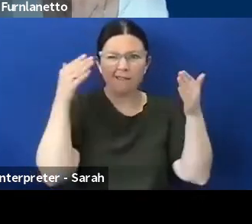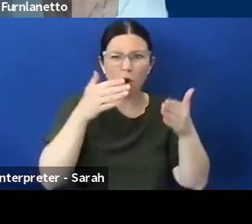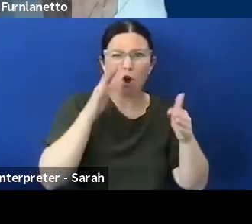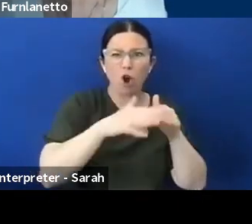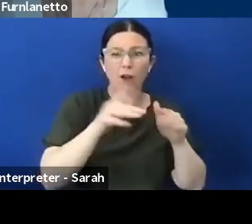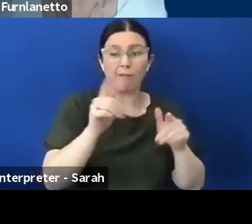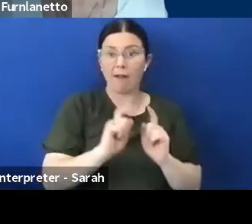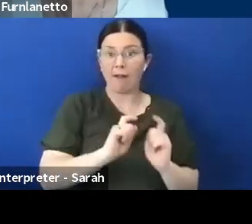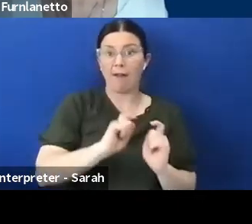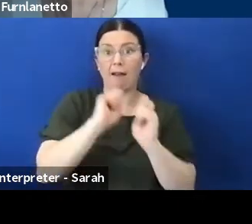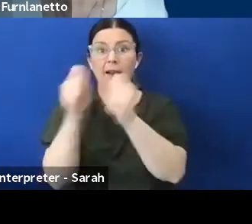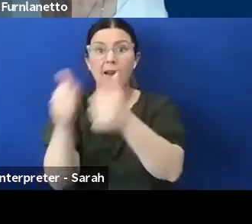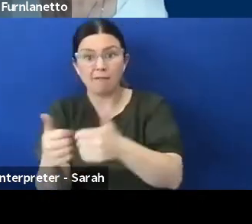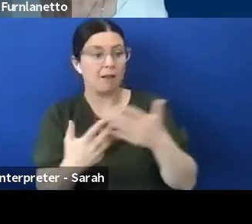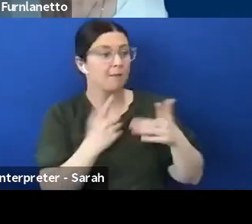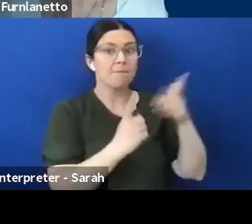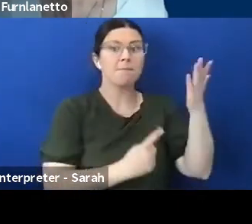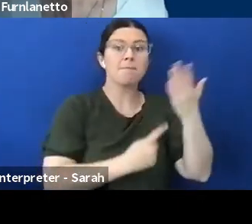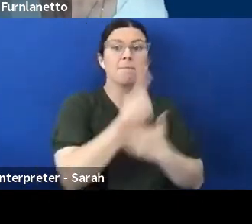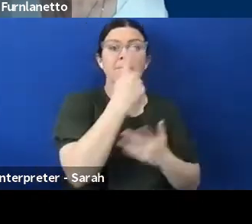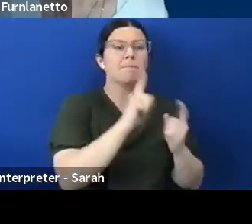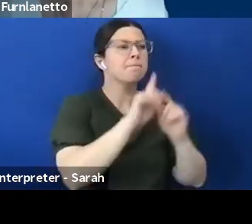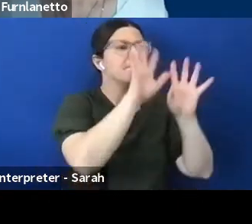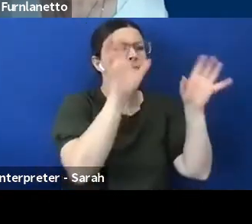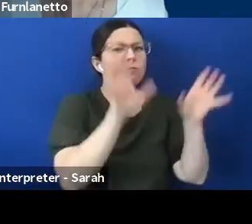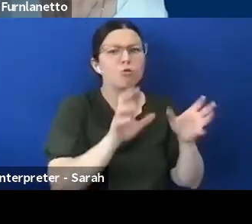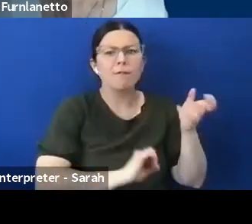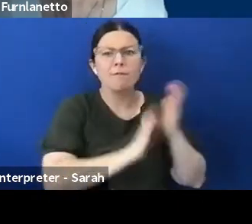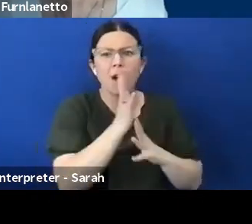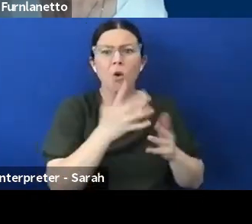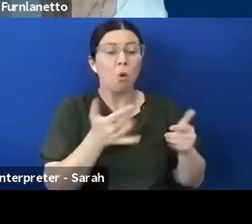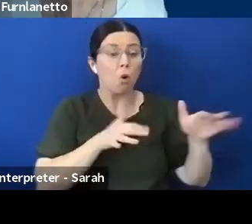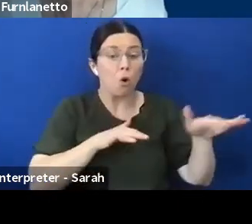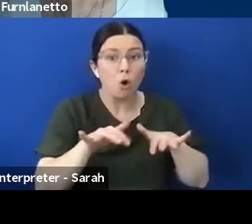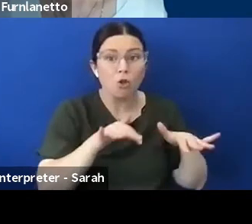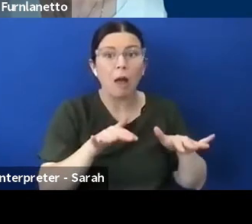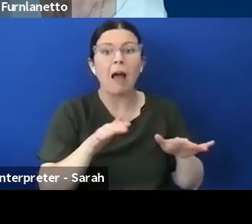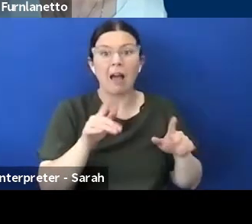big event like a bush fire or an earthquake and then that's when the consultation's happening on